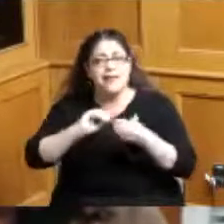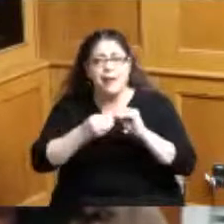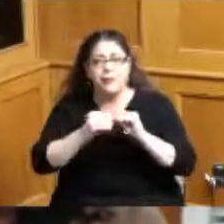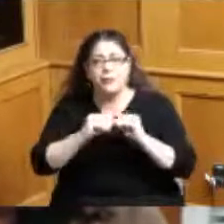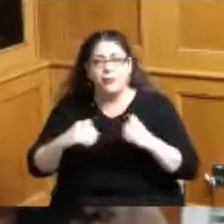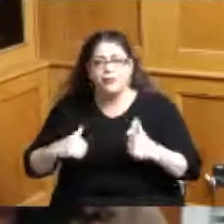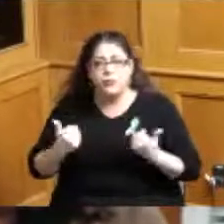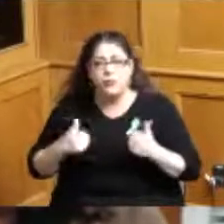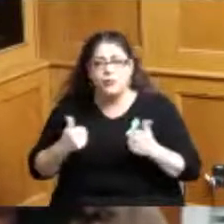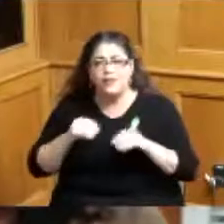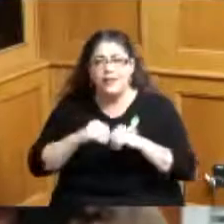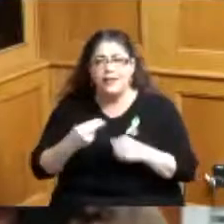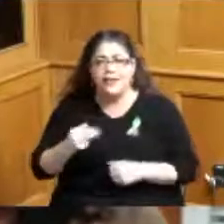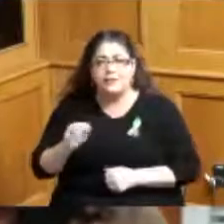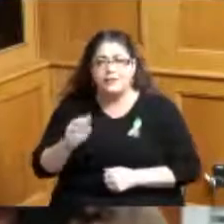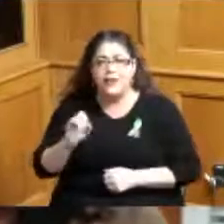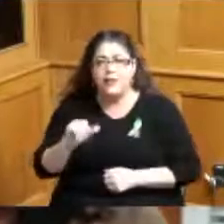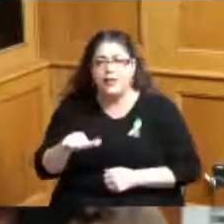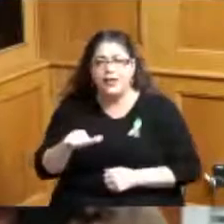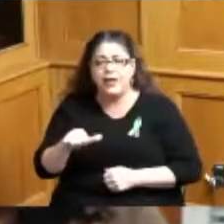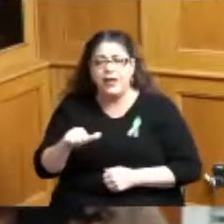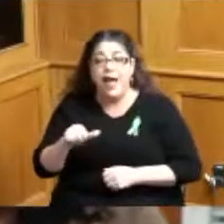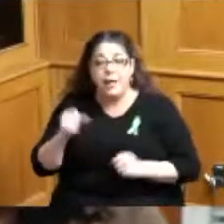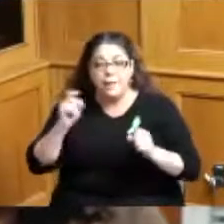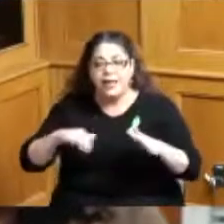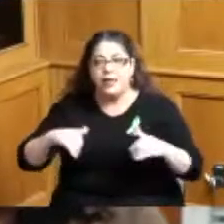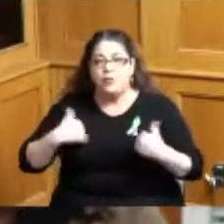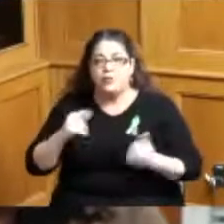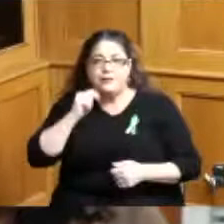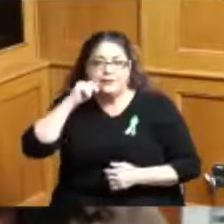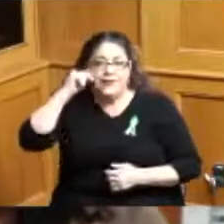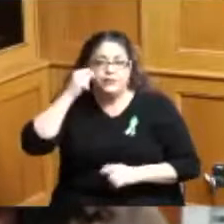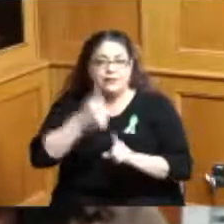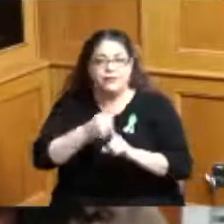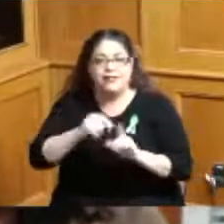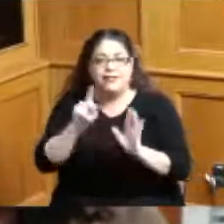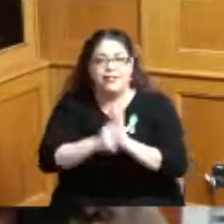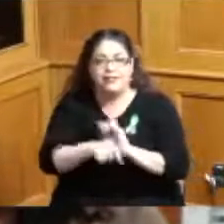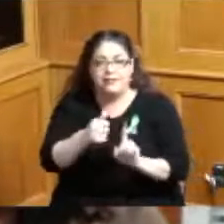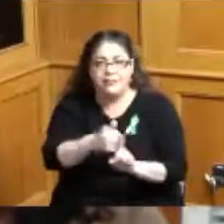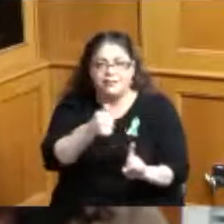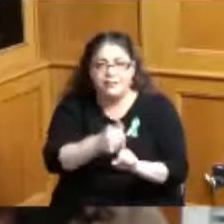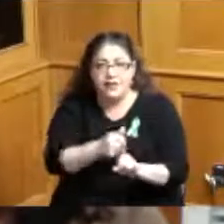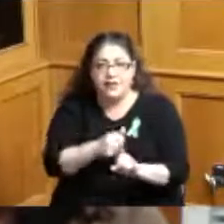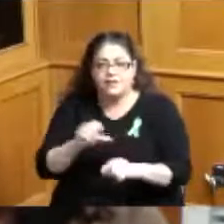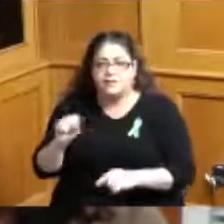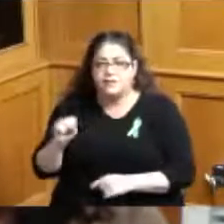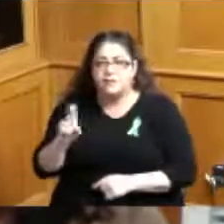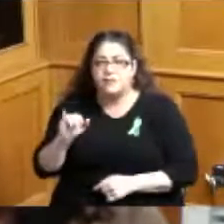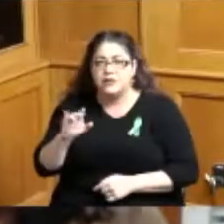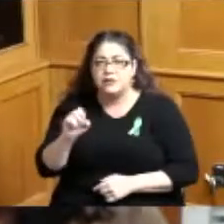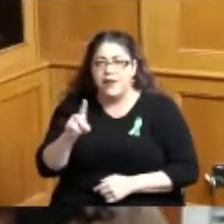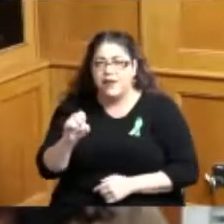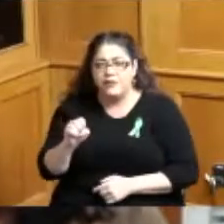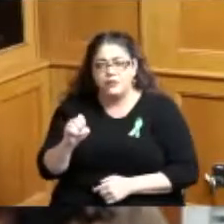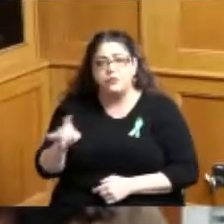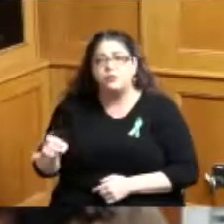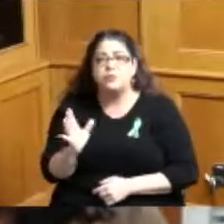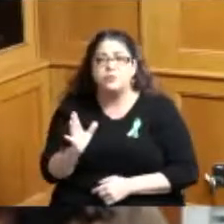in Hamilton County is alarming and Nancy is gonna talk a little bit more about one in five thank